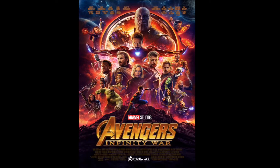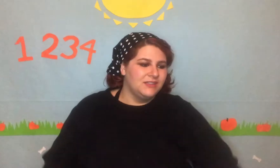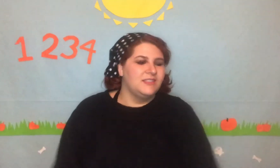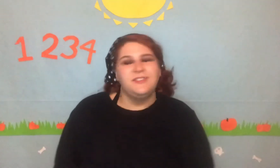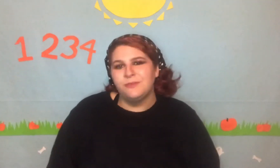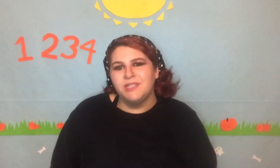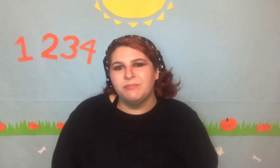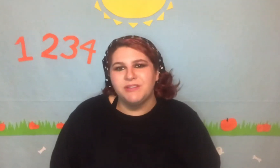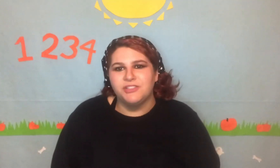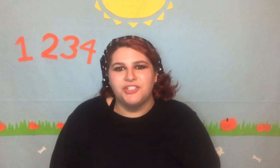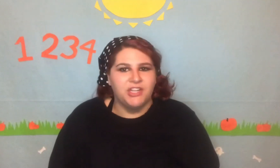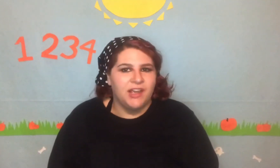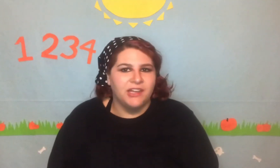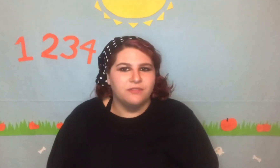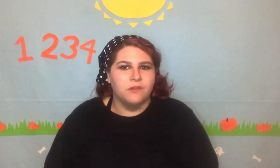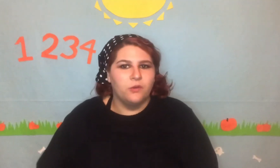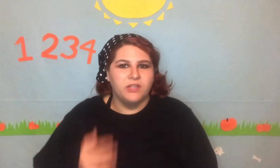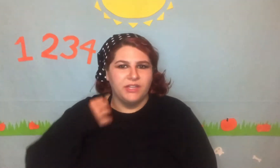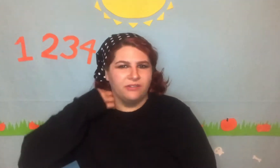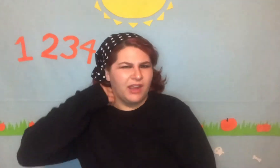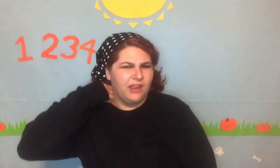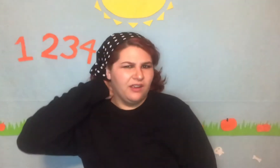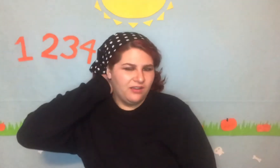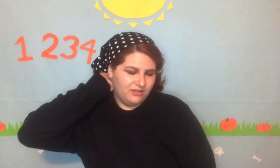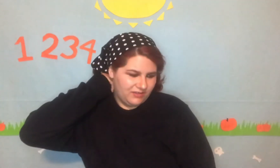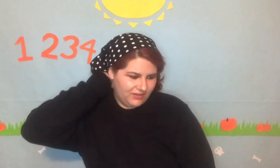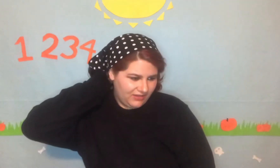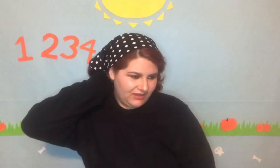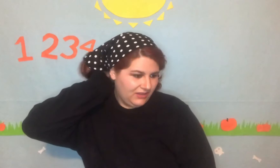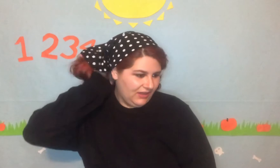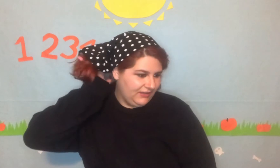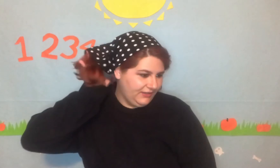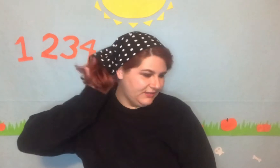This is when they beat the sh*t out of Loki, right? (editor Liz: "No.") I think this is when